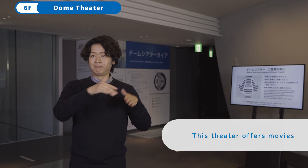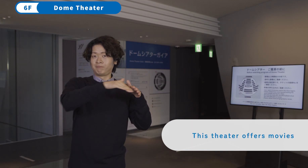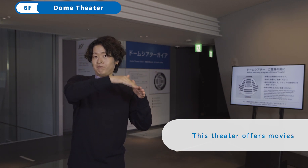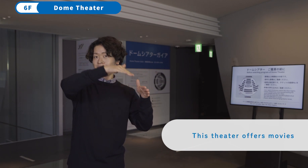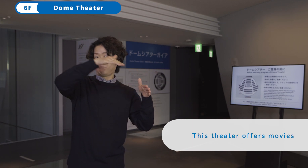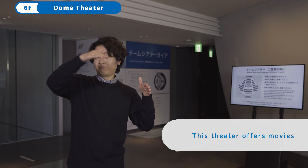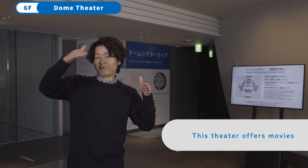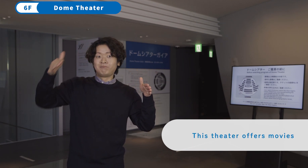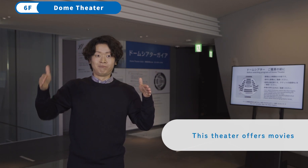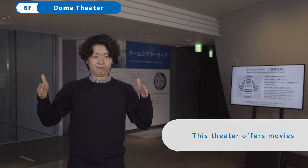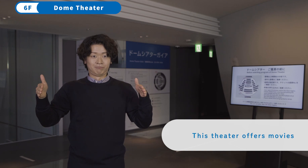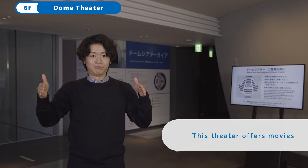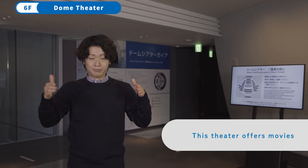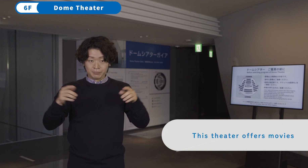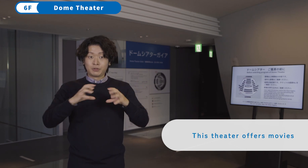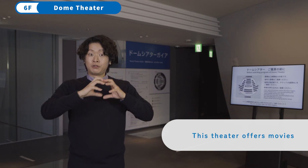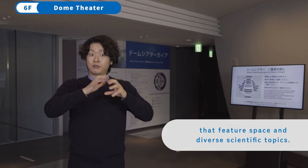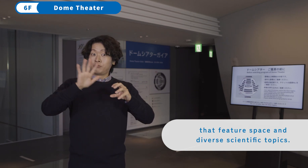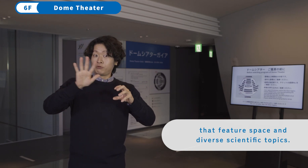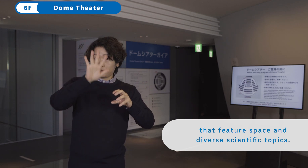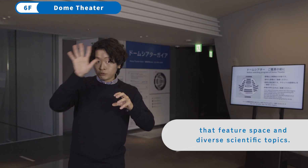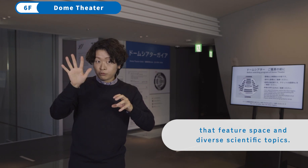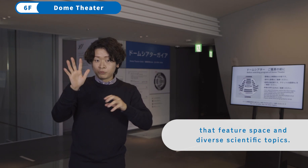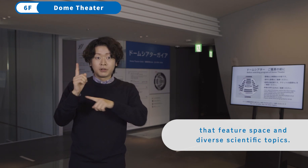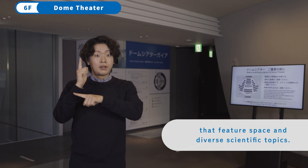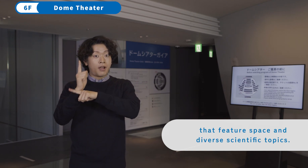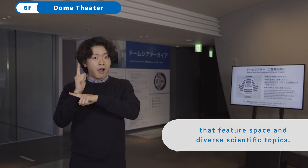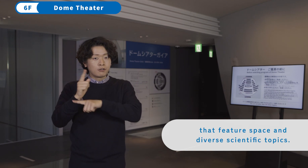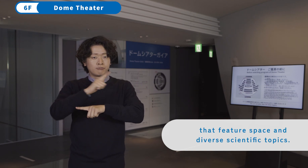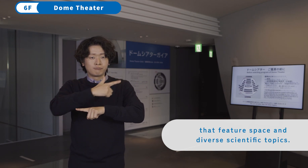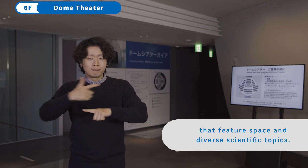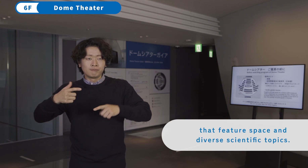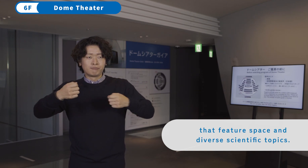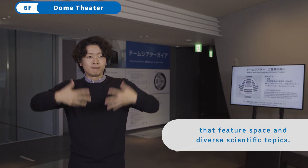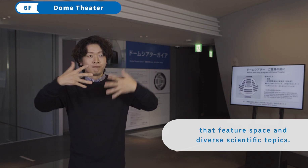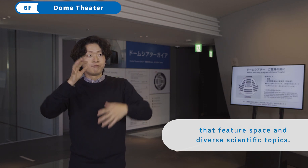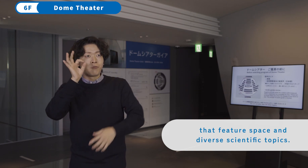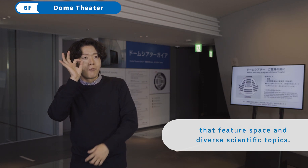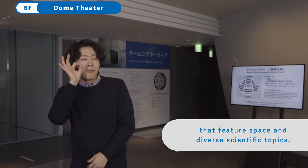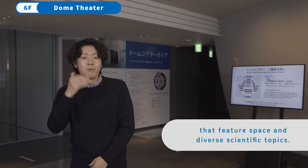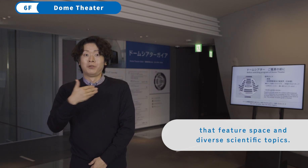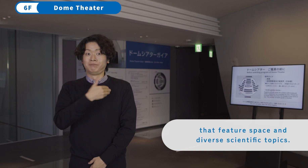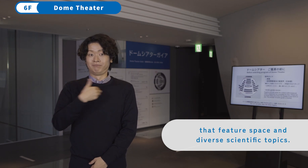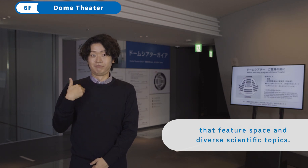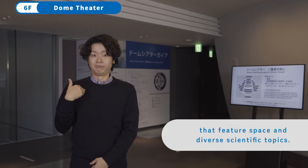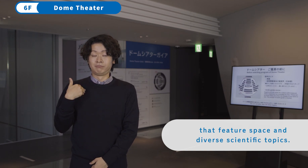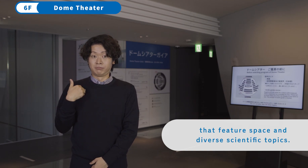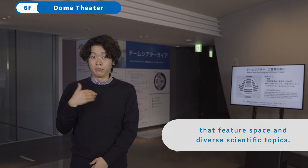This theater offers movies that feature space and diverse scientific topics.